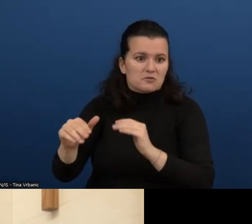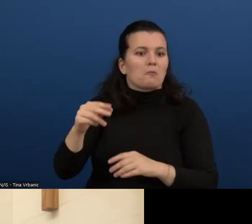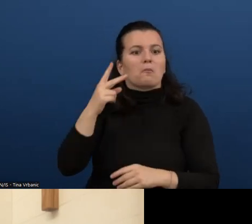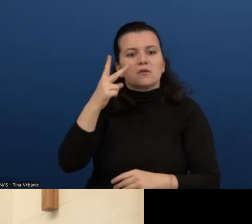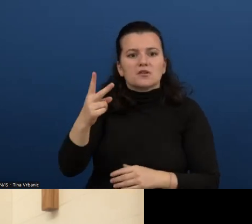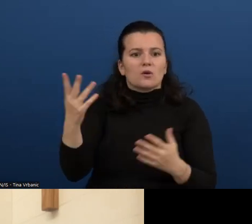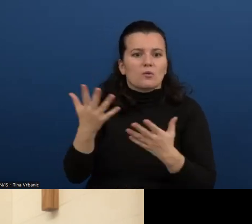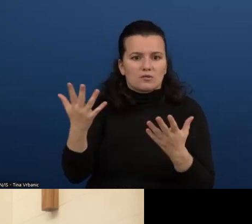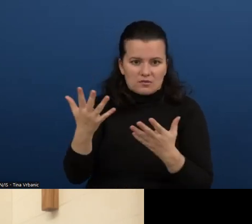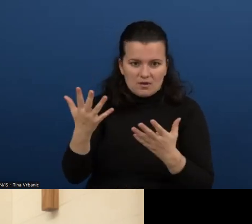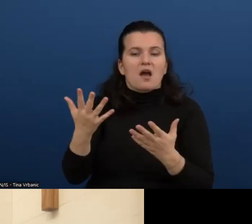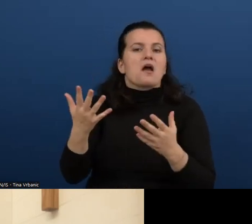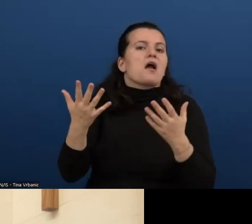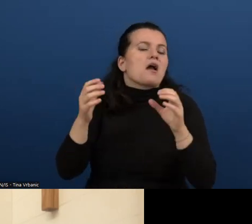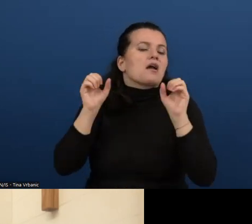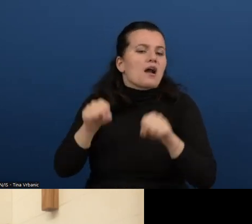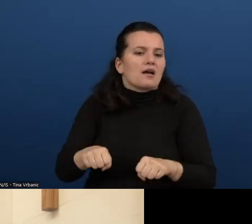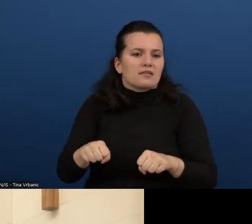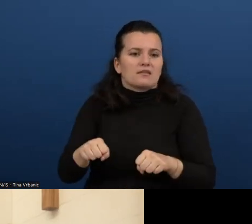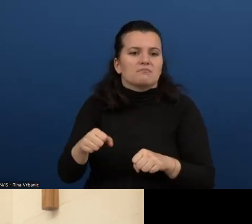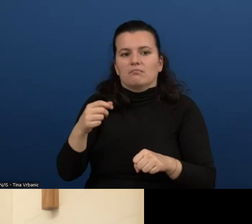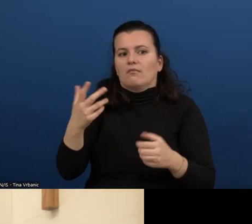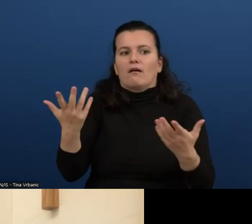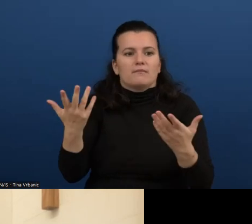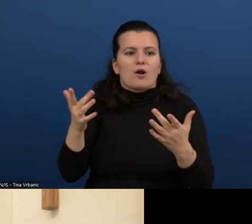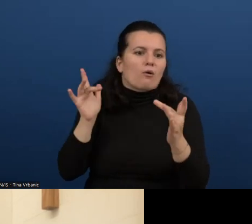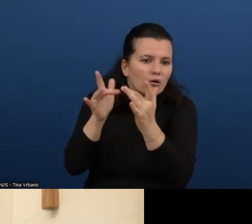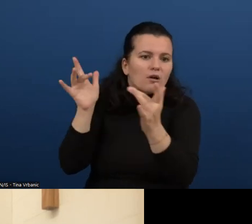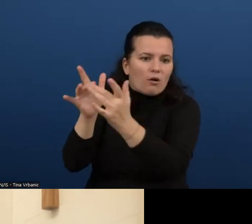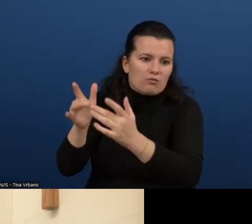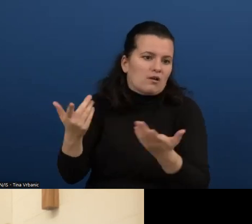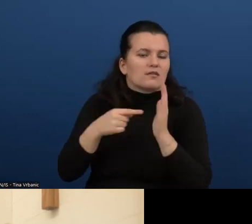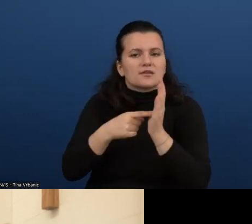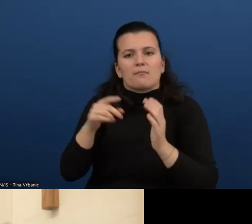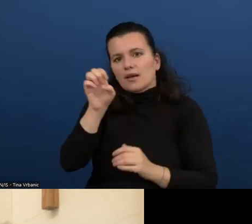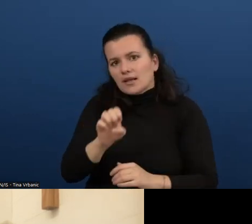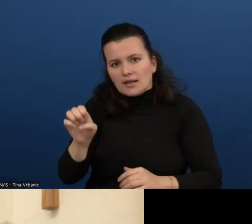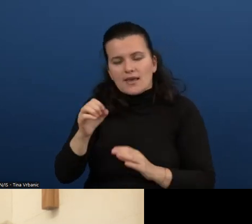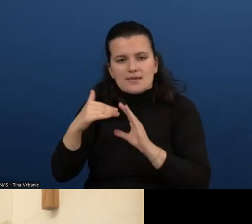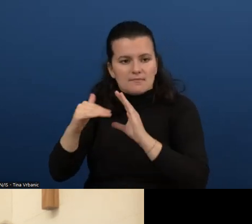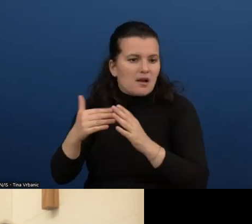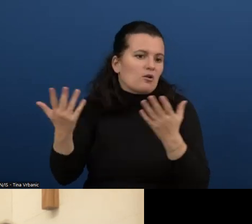Is there an EU project planned or ongoing which will provide open source tools to help